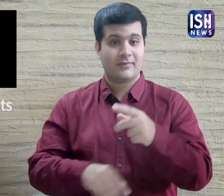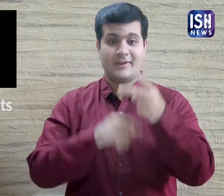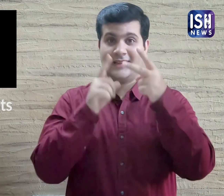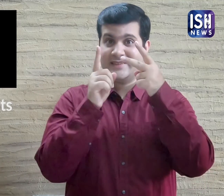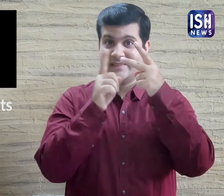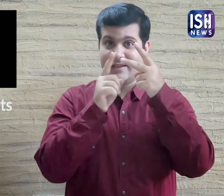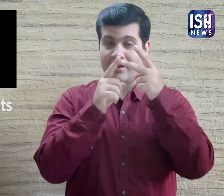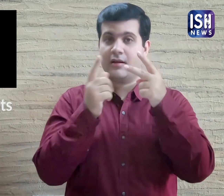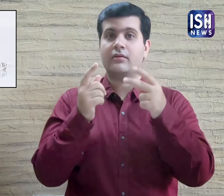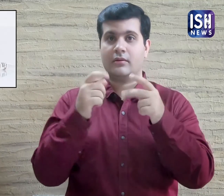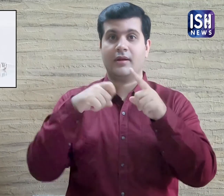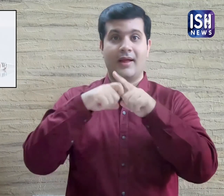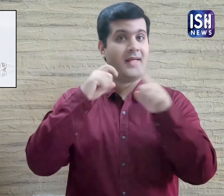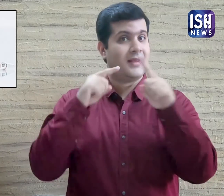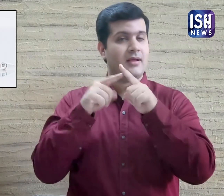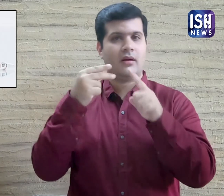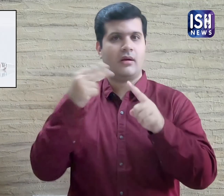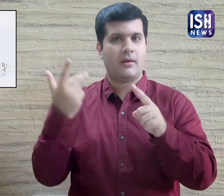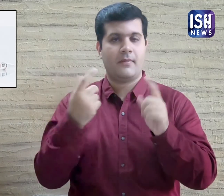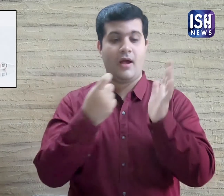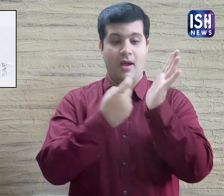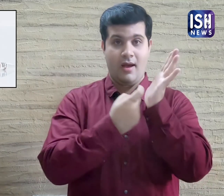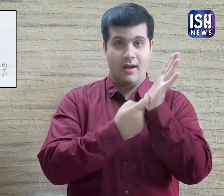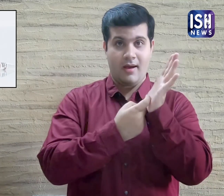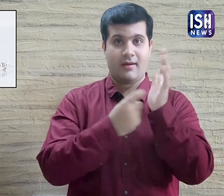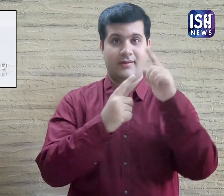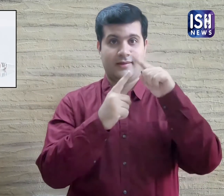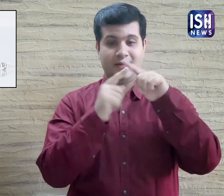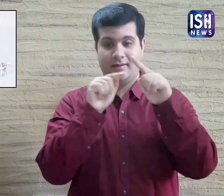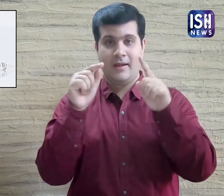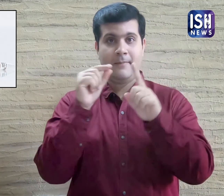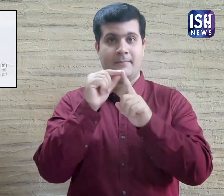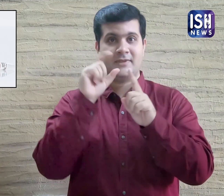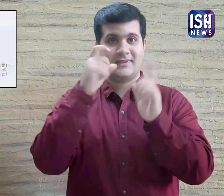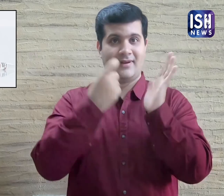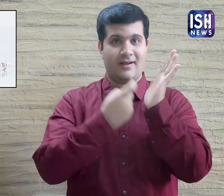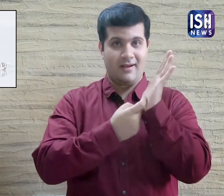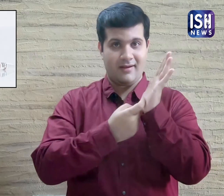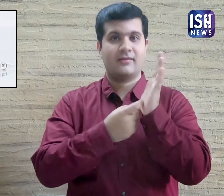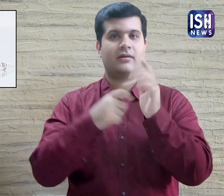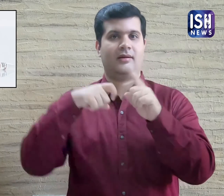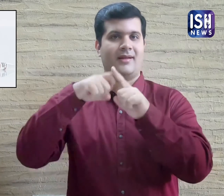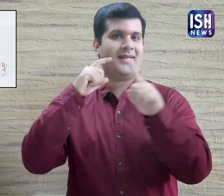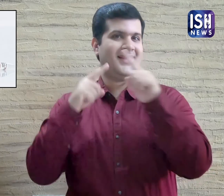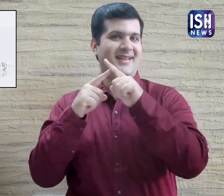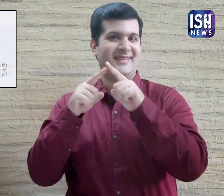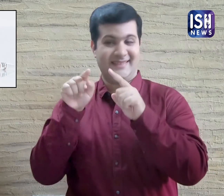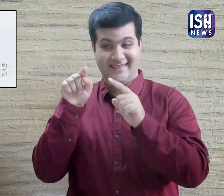2. RT-PCR Kits.